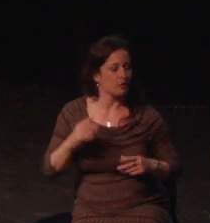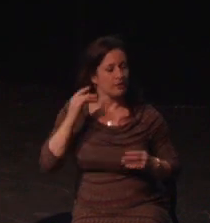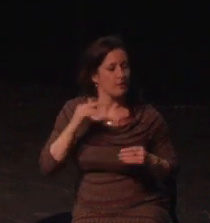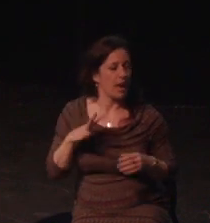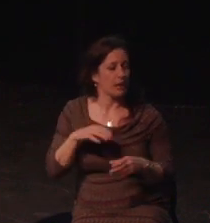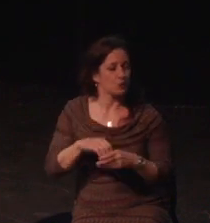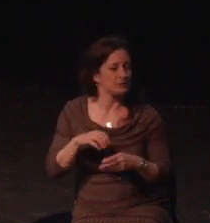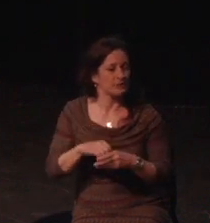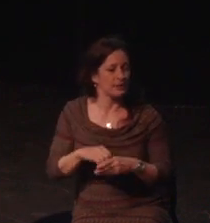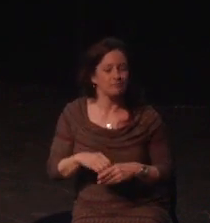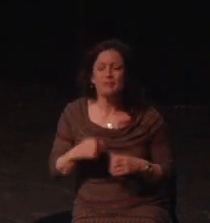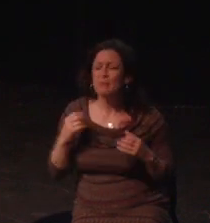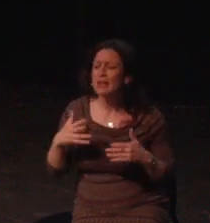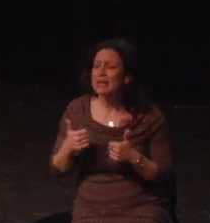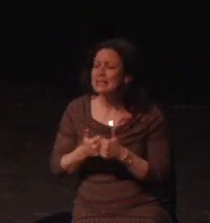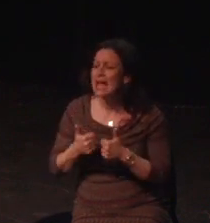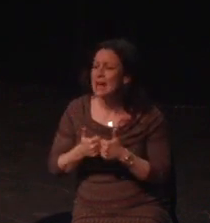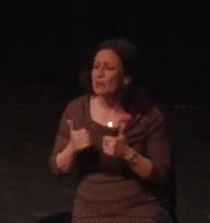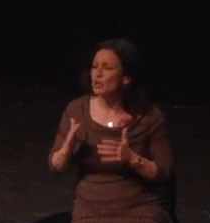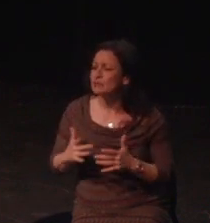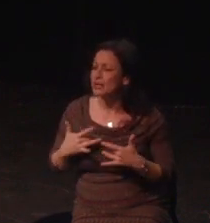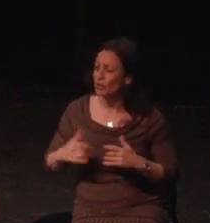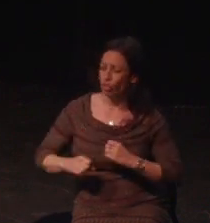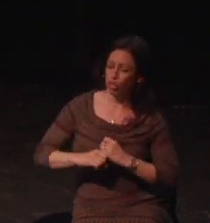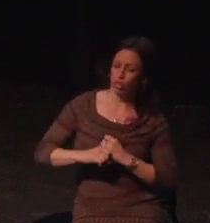Progress has been made, but there's a surprising way to go.